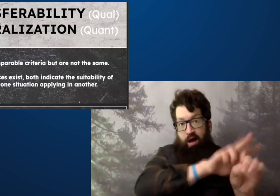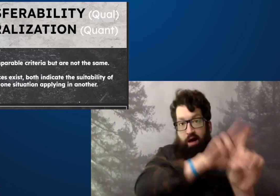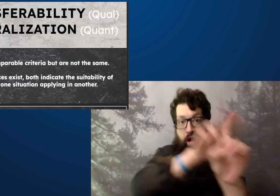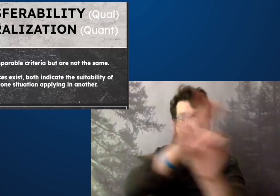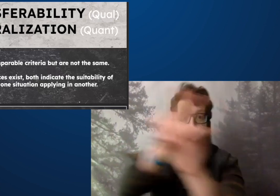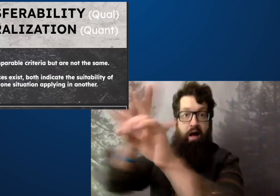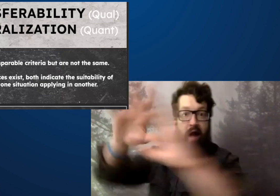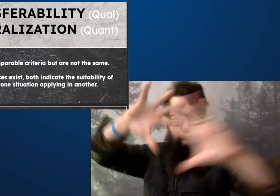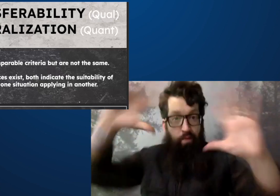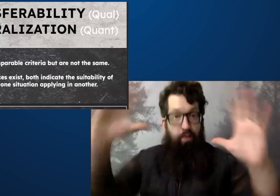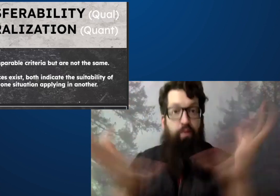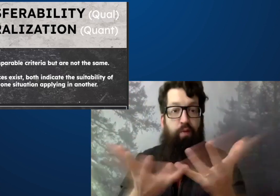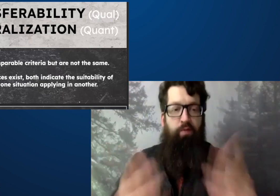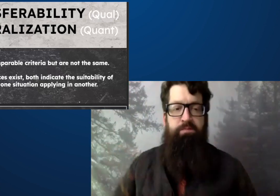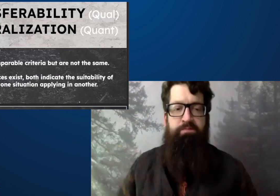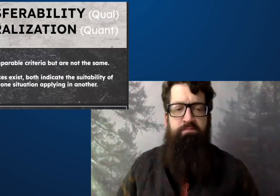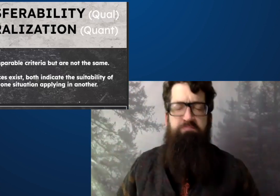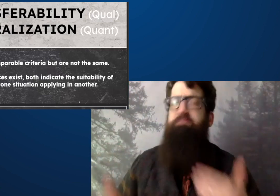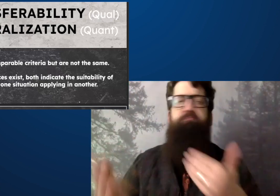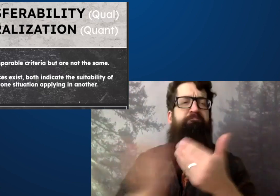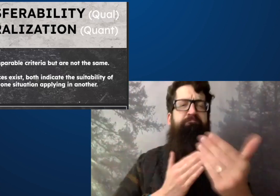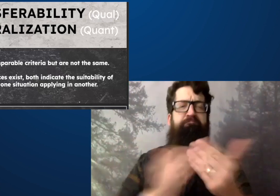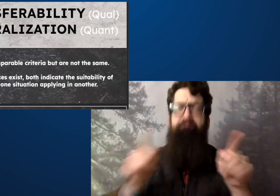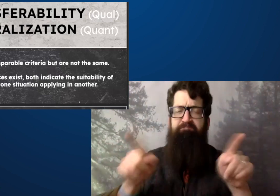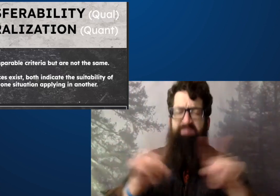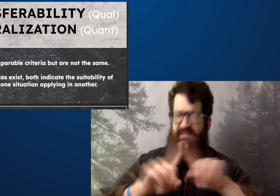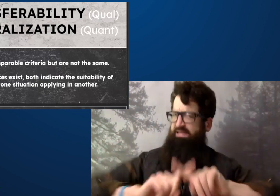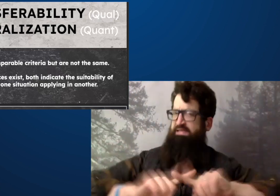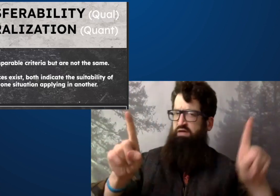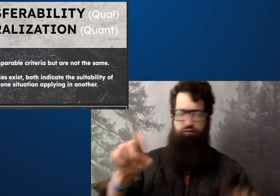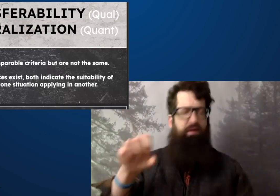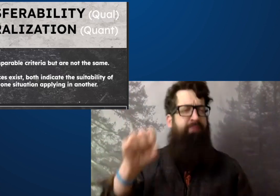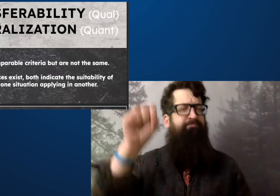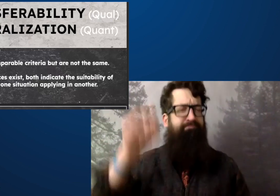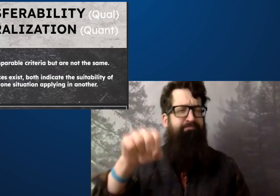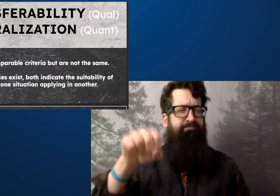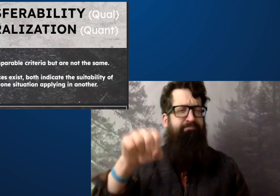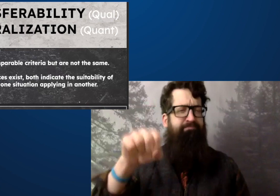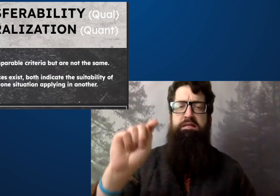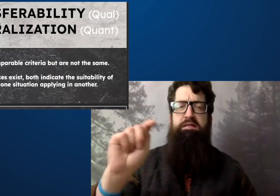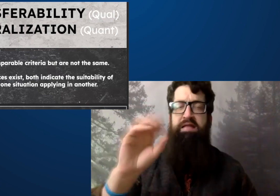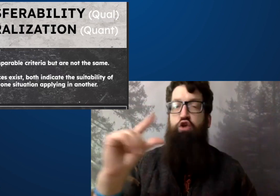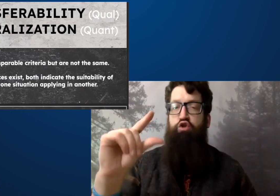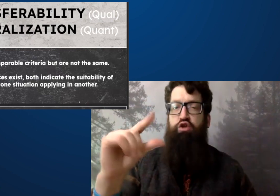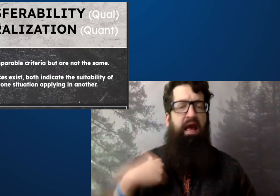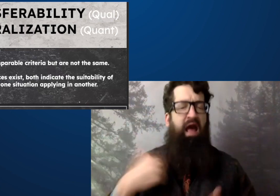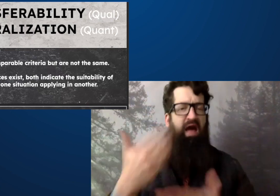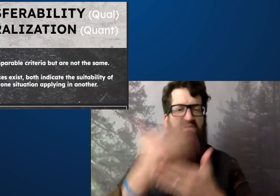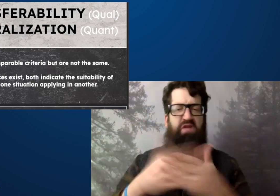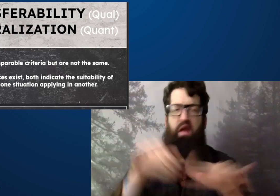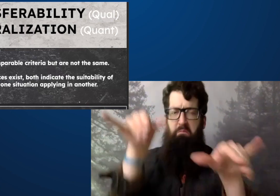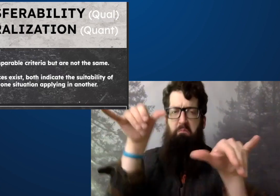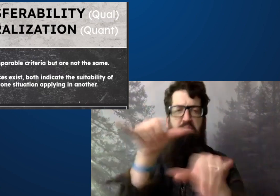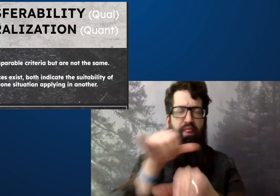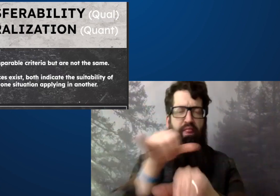small and to be able to generalize it, apply it across larger bodies. There are differences.